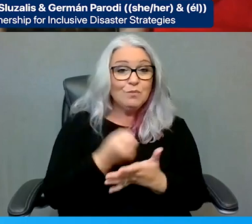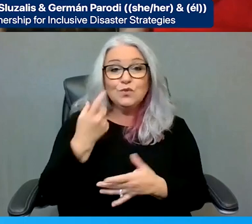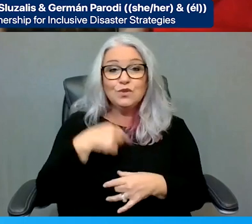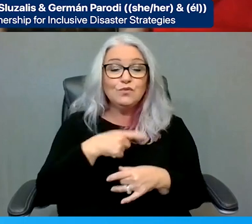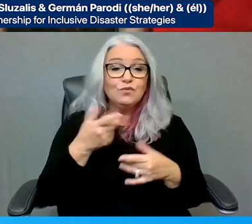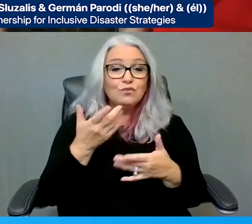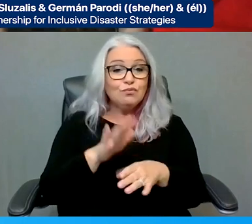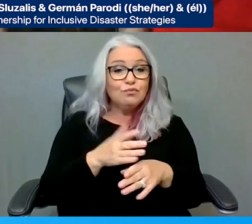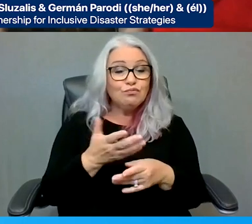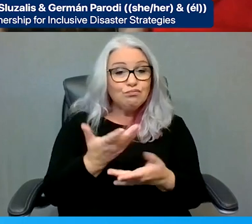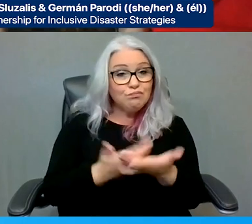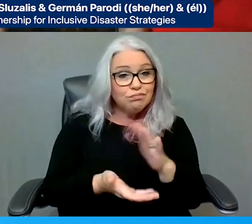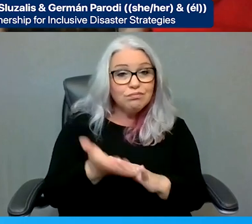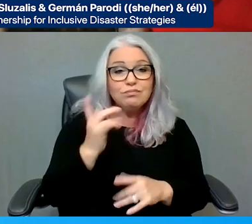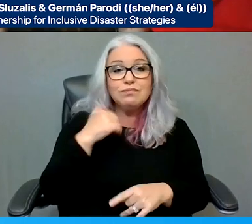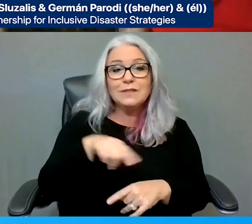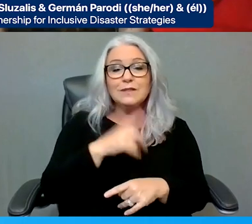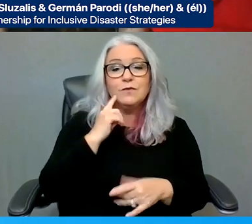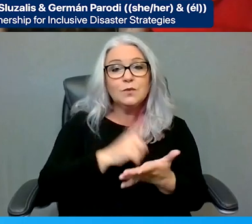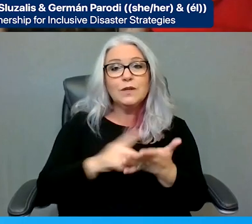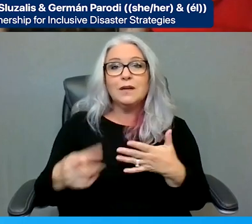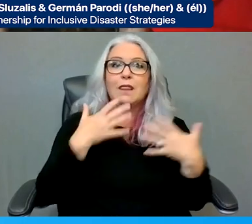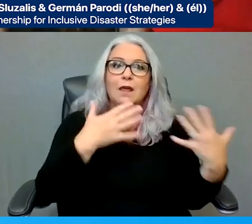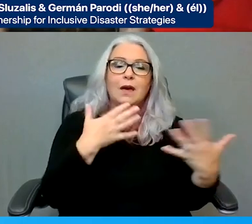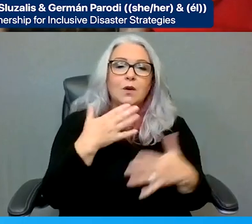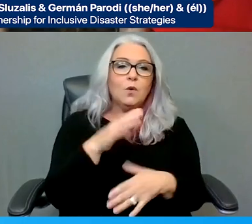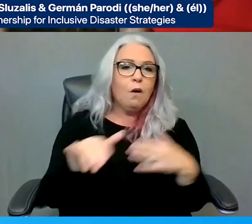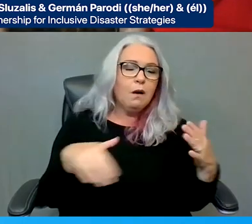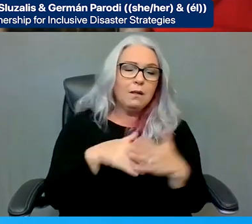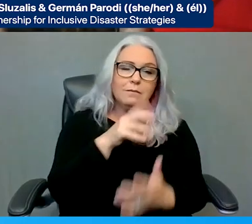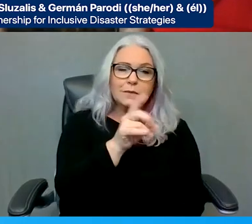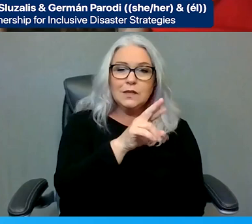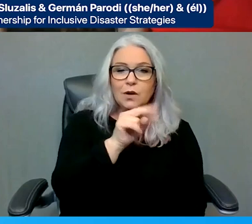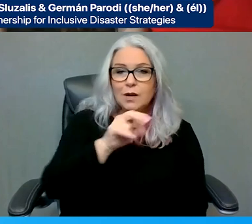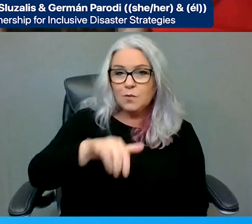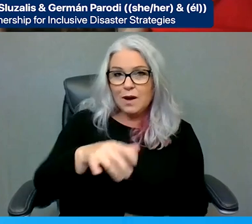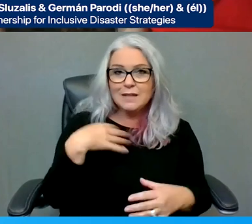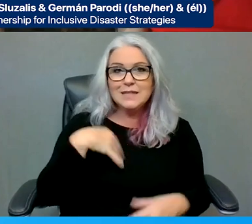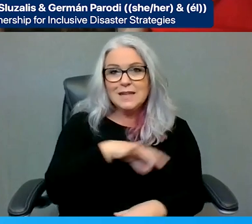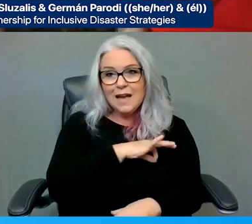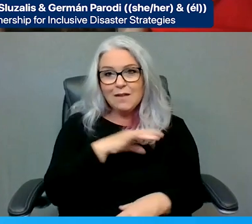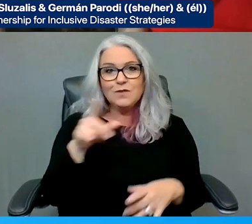all of the DRN staff that made this conference a reality. There's a lot of interaction